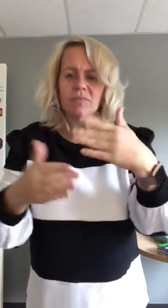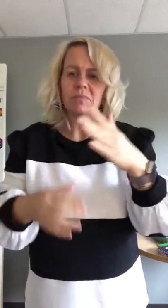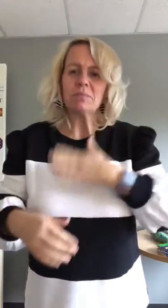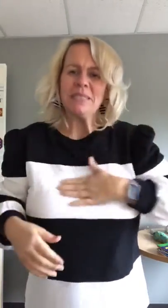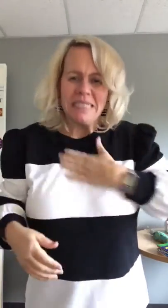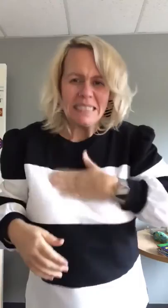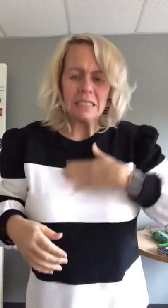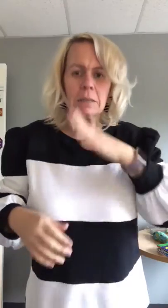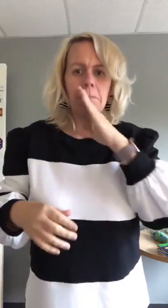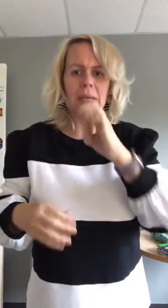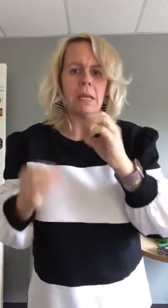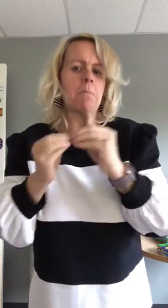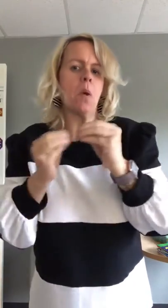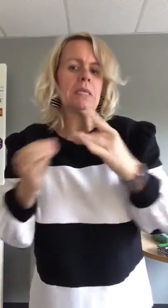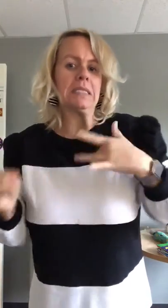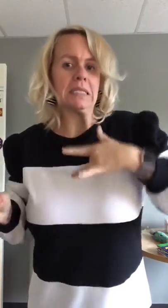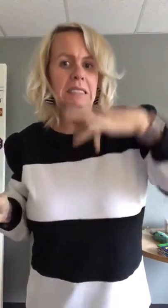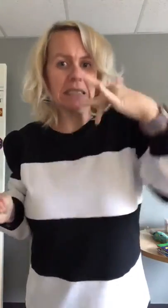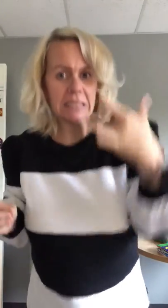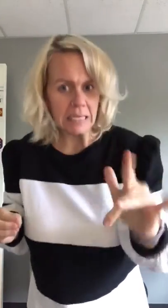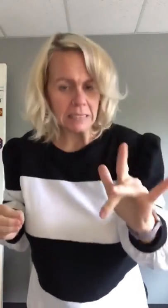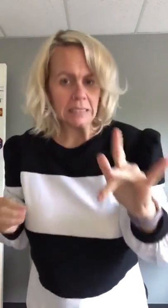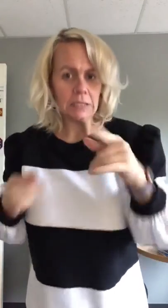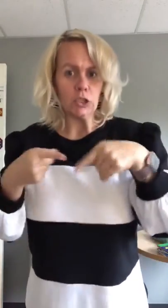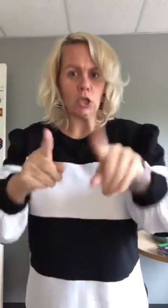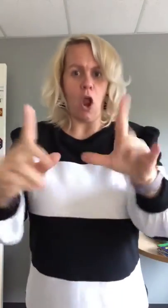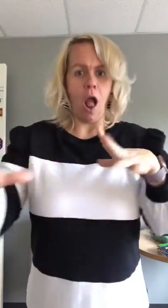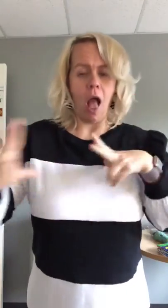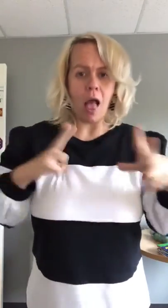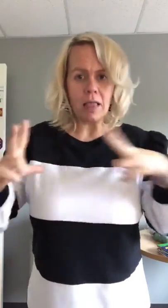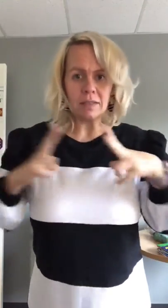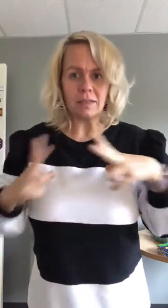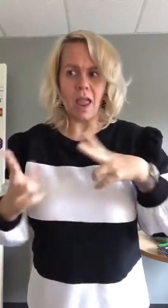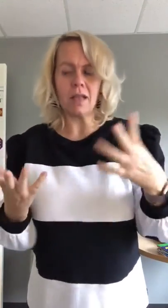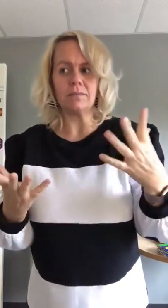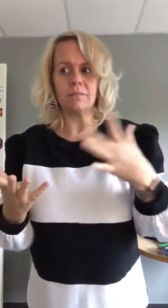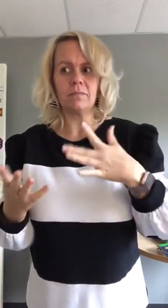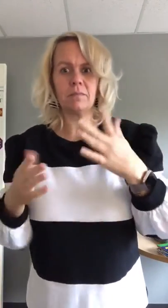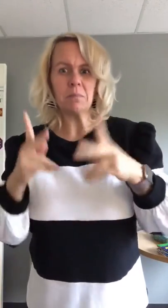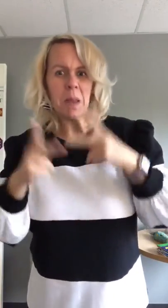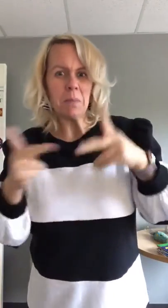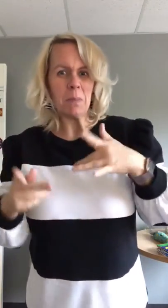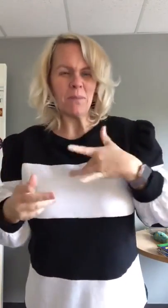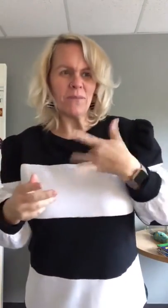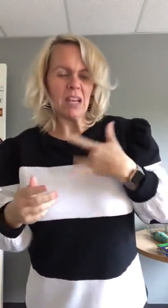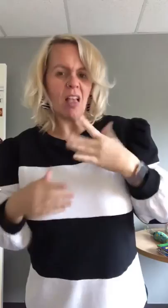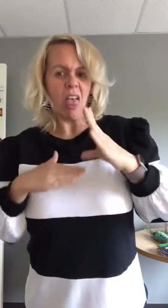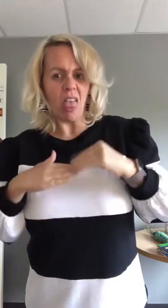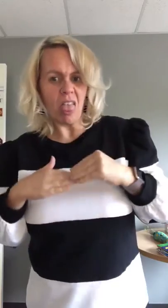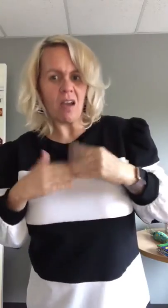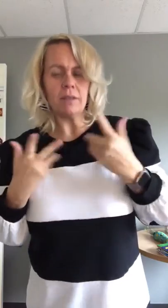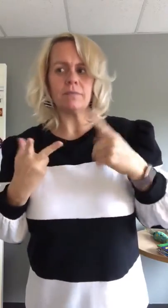Please be more sensitive during the holidays. Some people have low self-esteem.